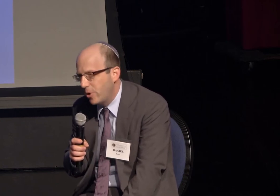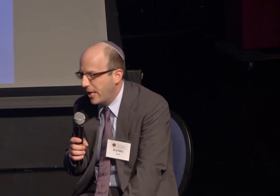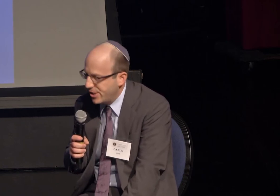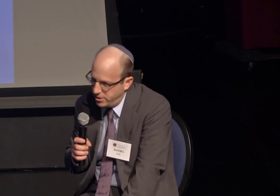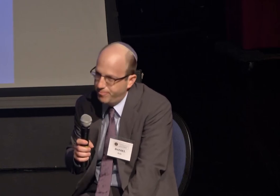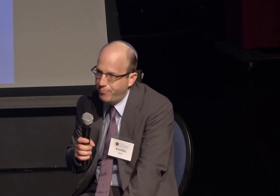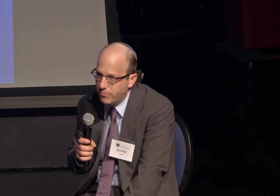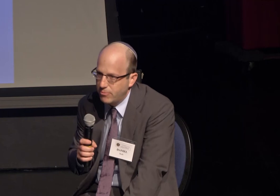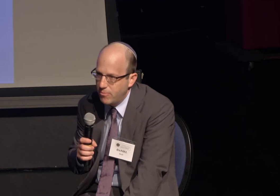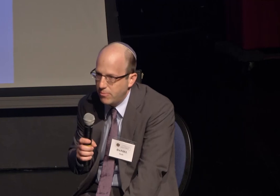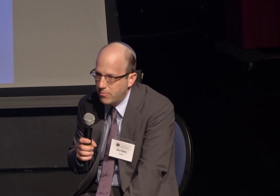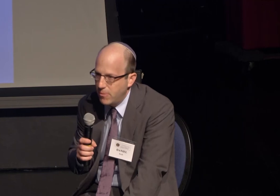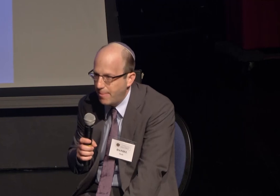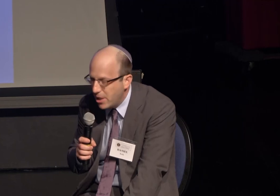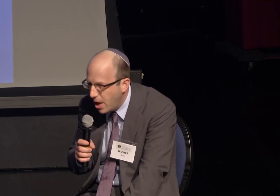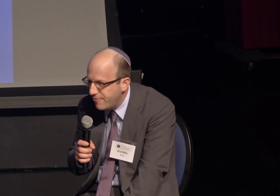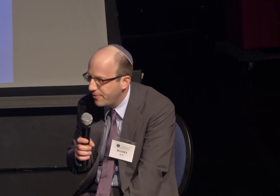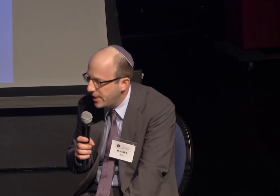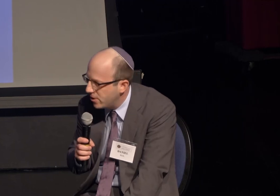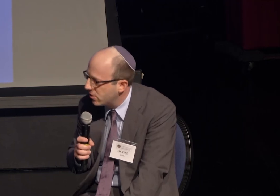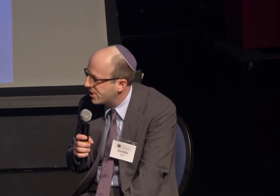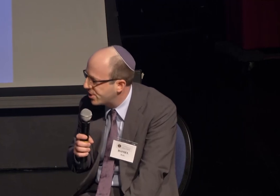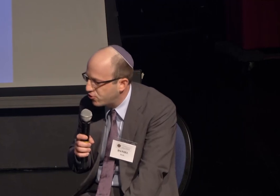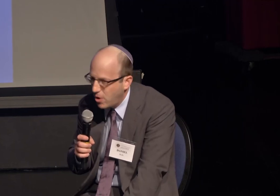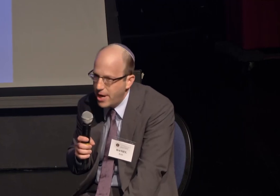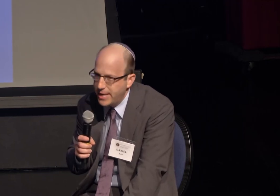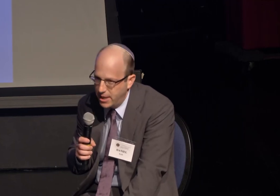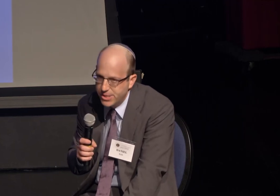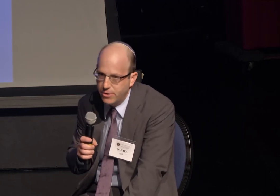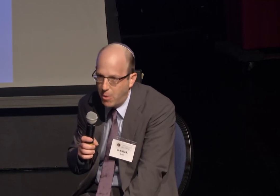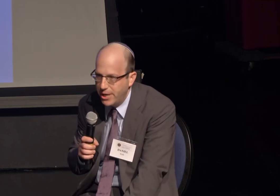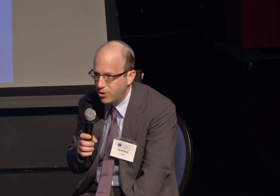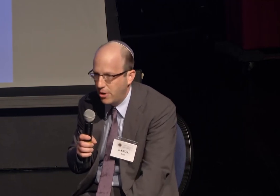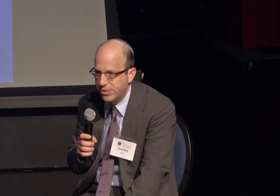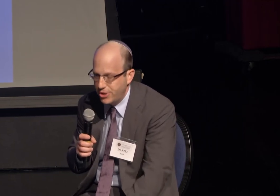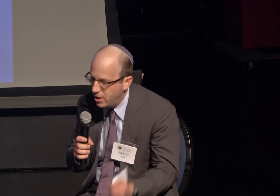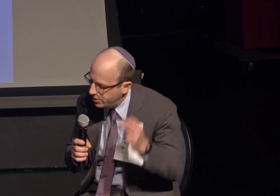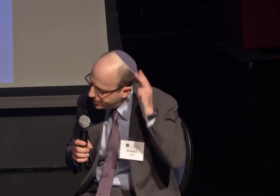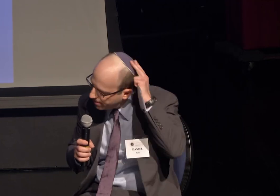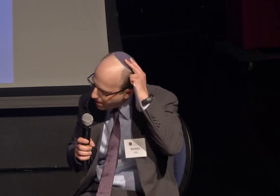I didn't have a good answer. My life here is to try to answer my daughter's challenge.